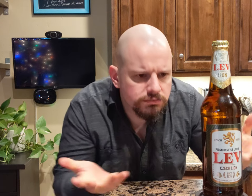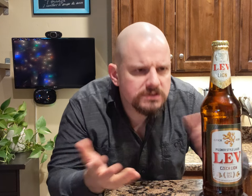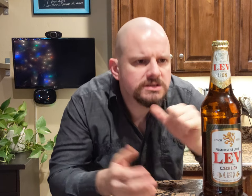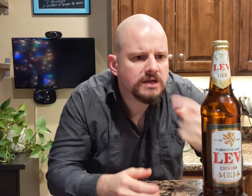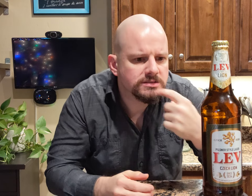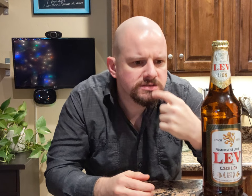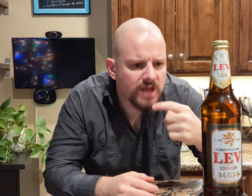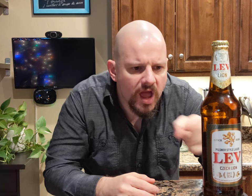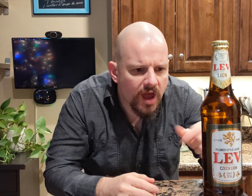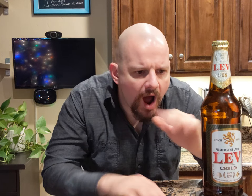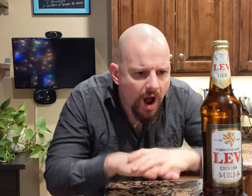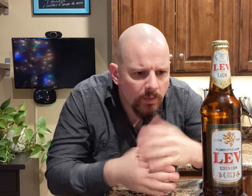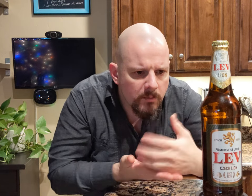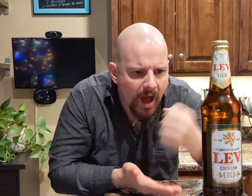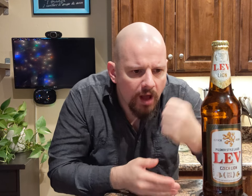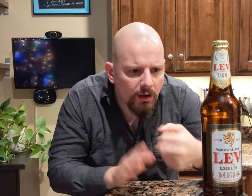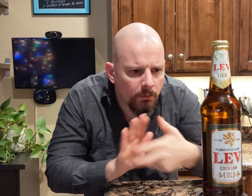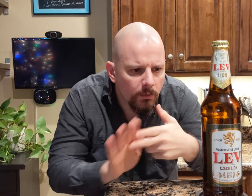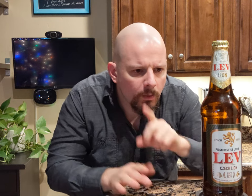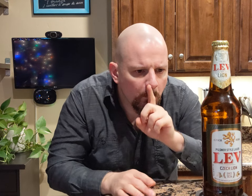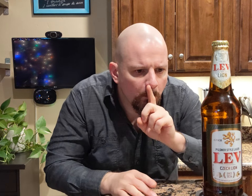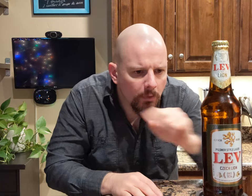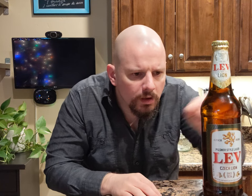It doesn't say on the bottle!